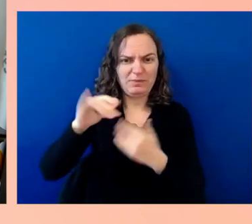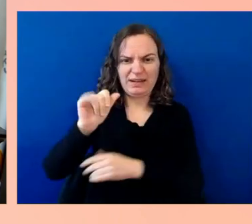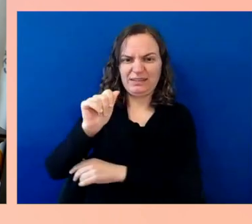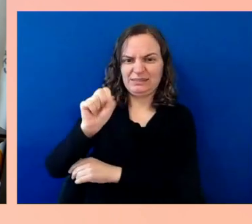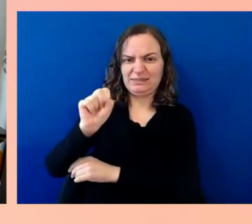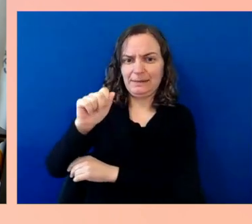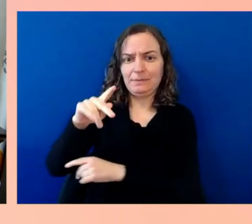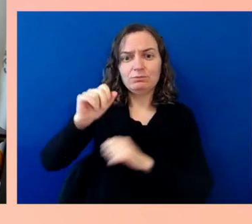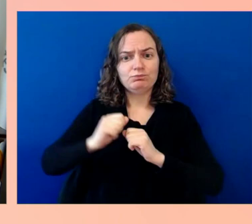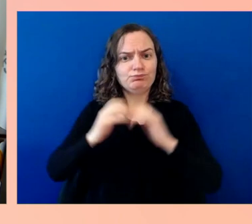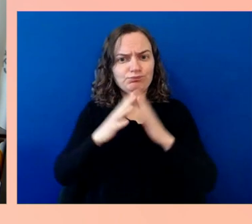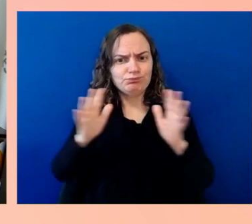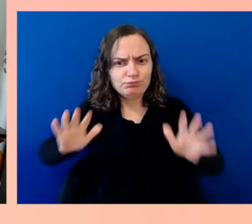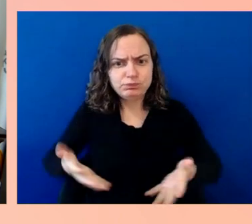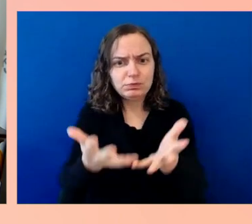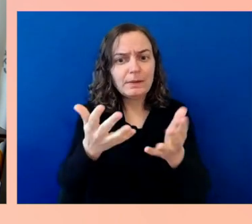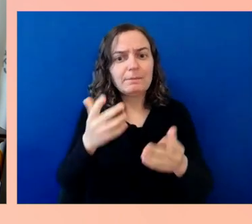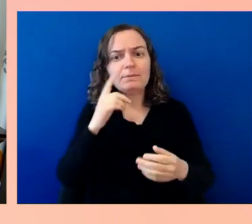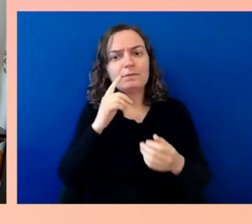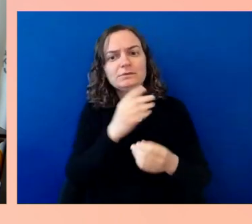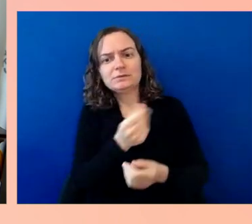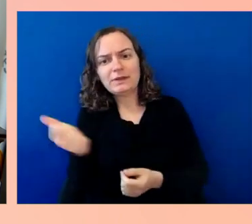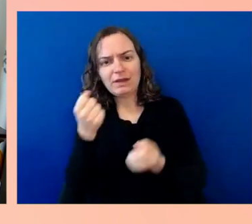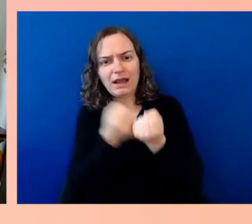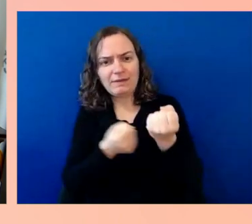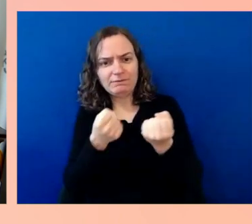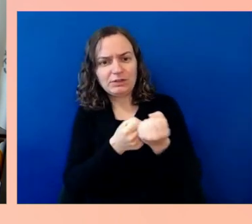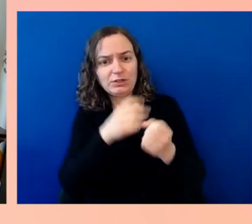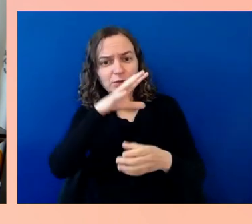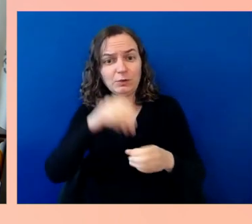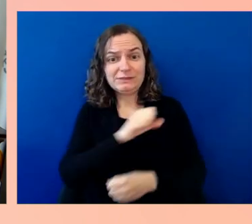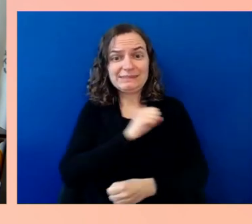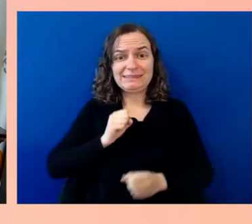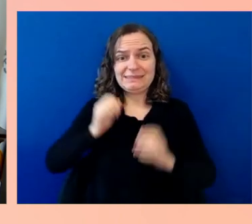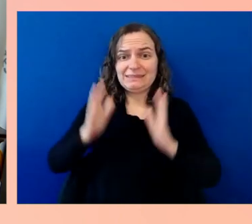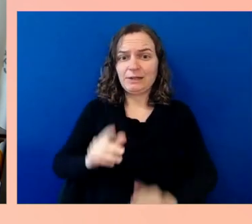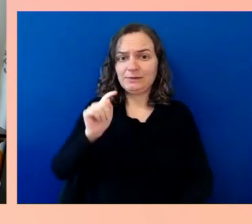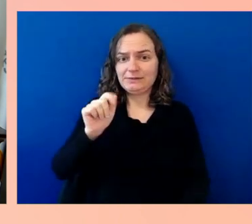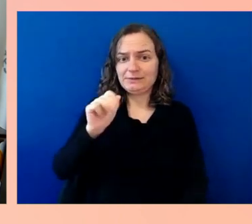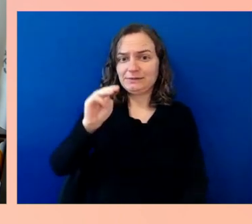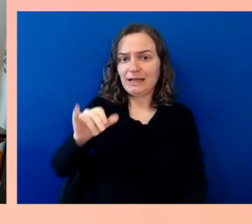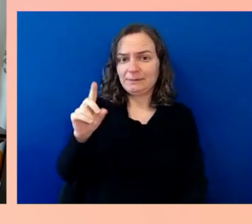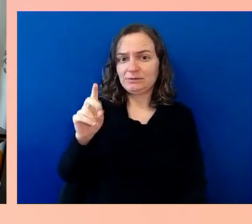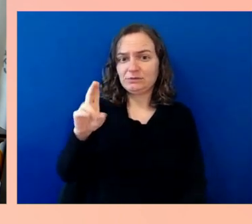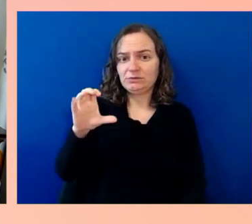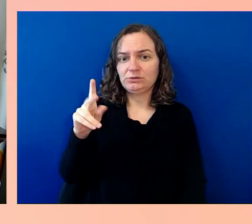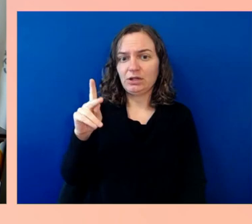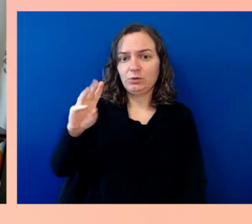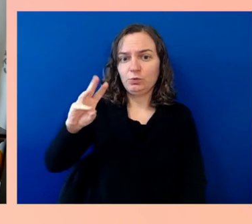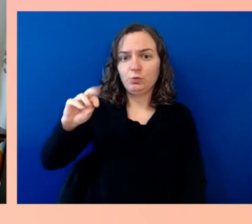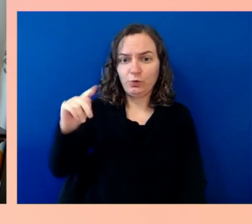The idea is to make sure that we are making rail and transit stations more accessible to